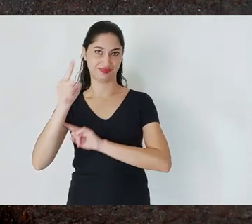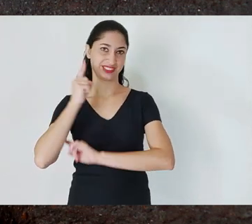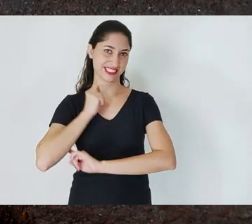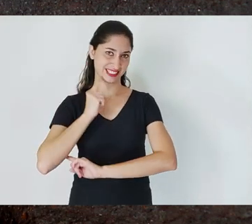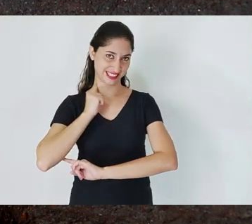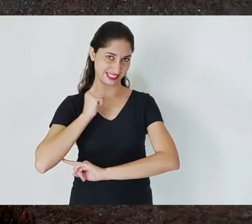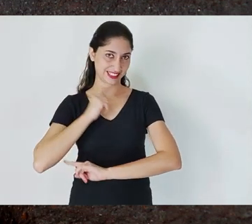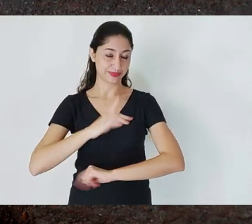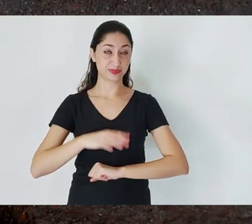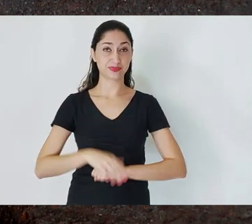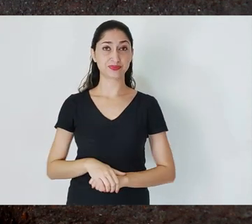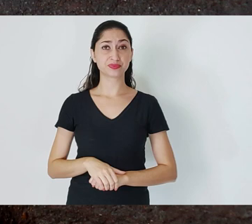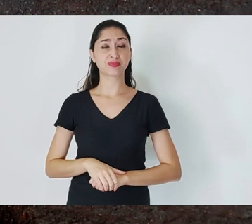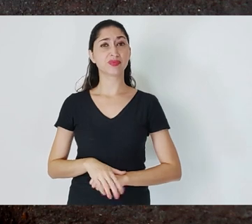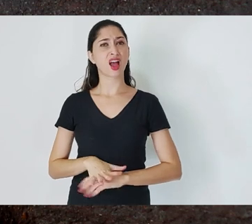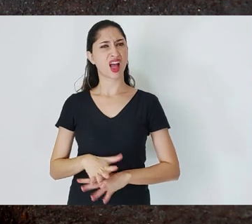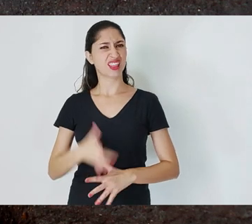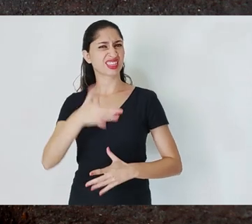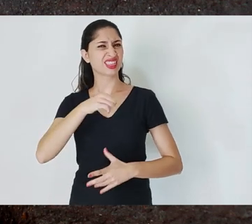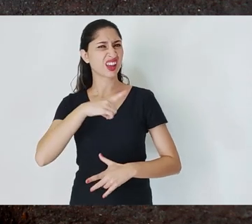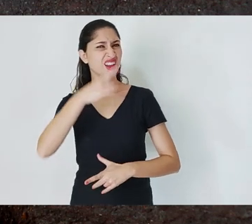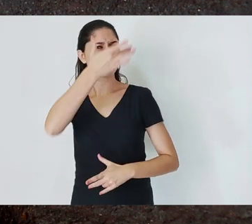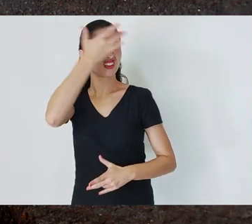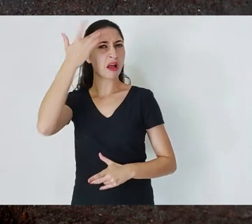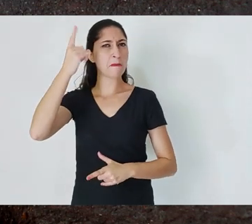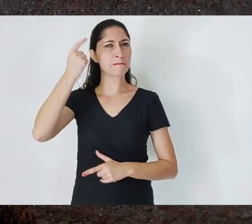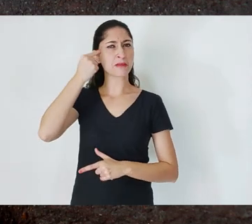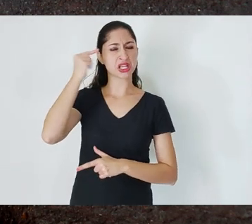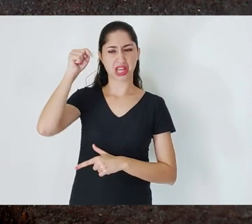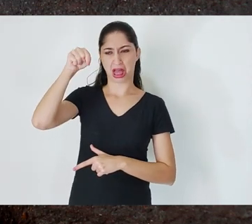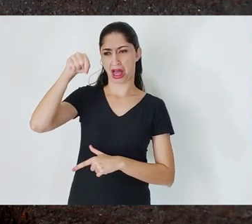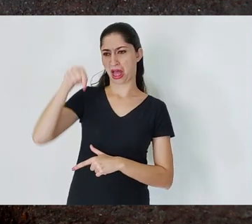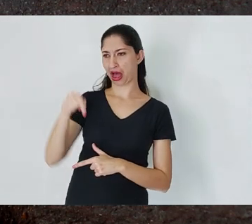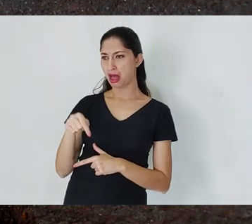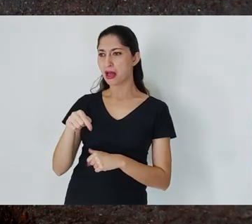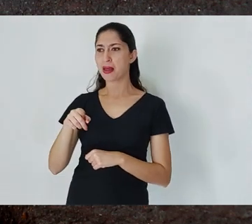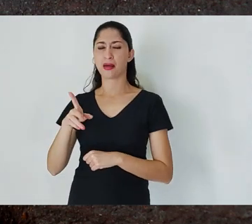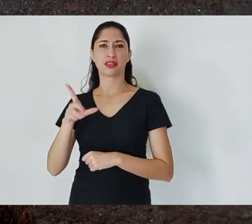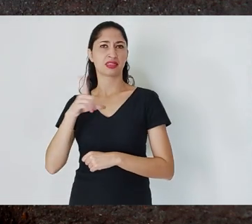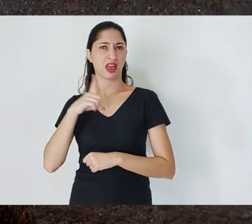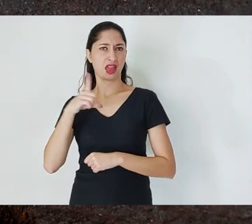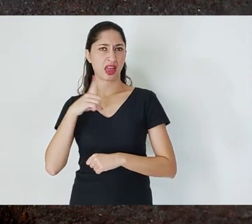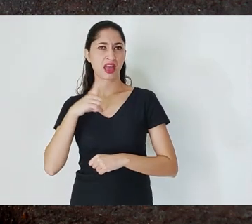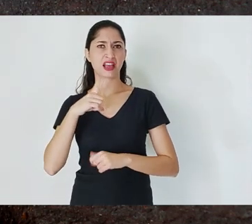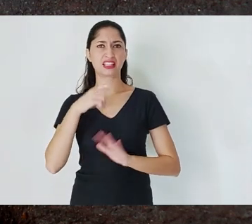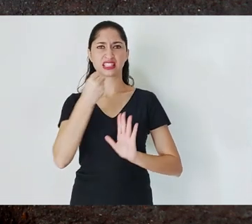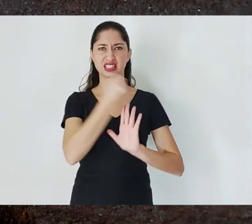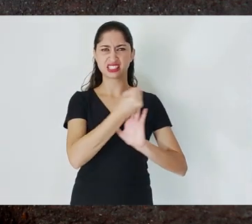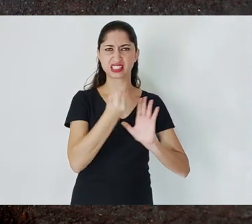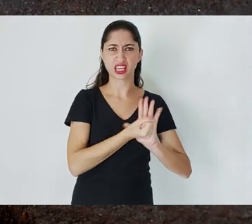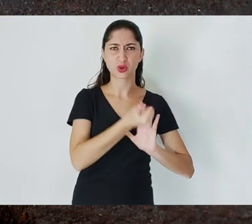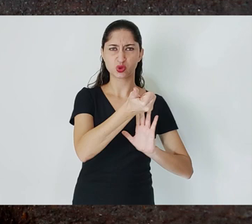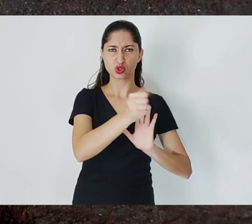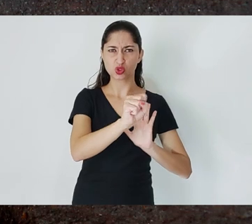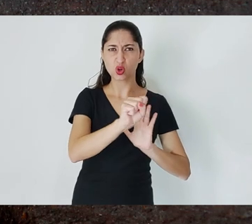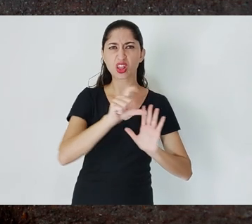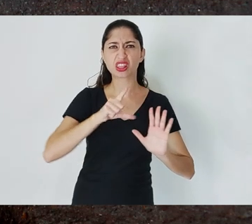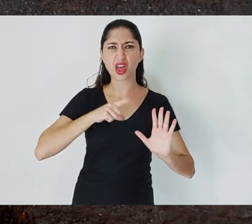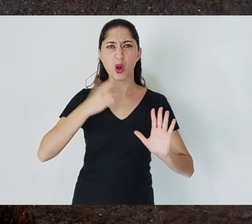the idea that gold was abundant throughout the entire 18th century, it was not. Looking at the data, which is very scarce,